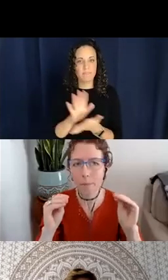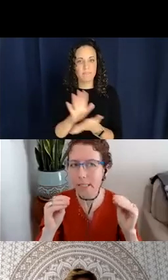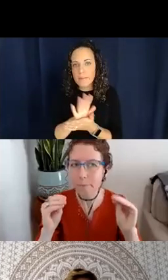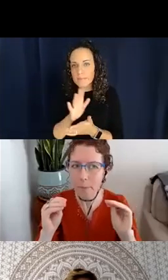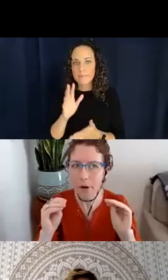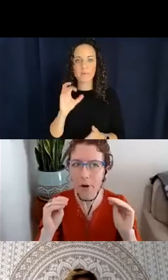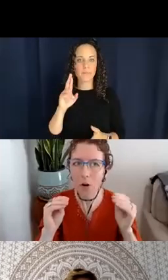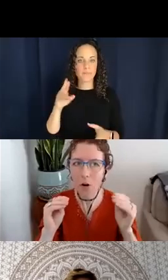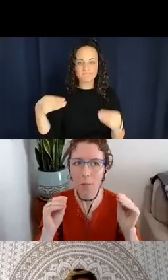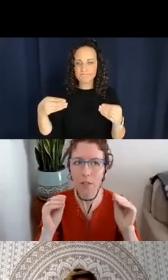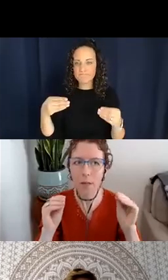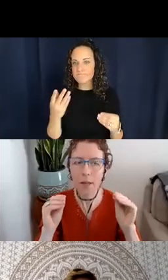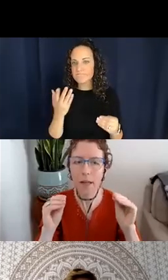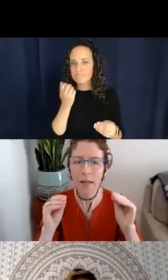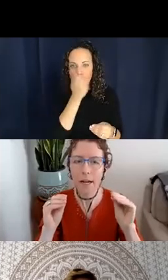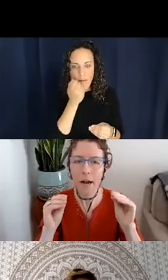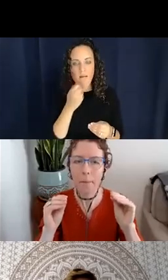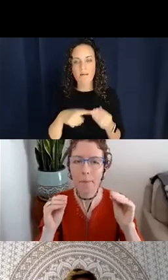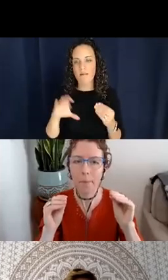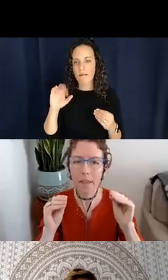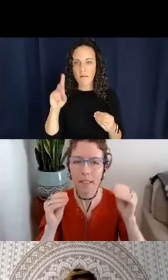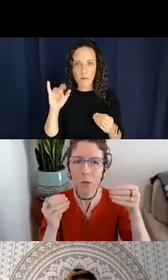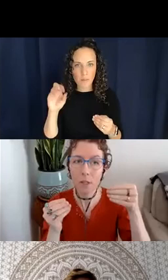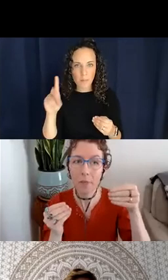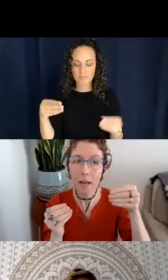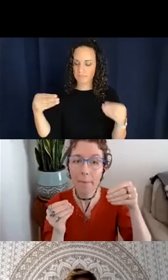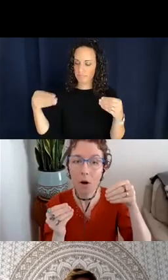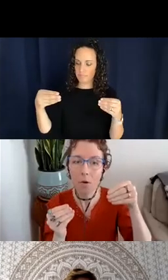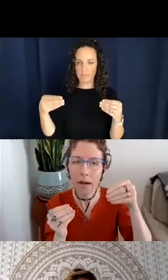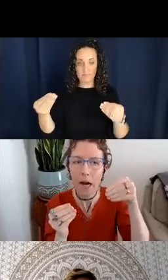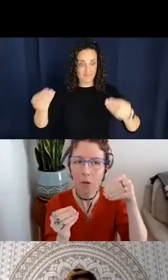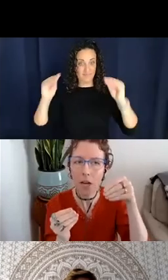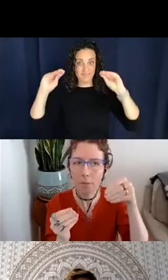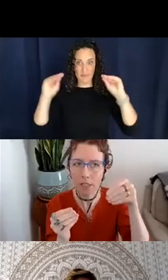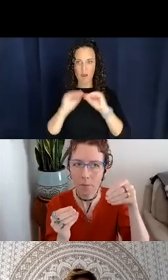paper or cardboard something, but this tells you something about how the object is by how